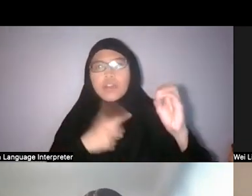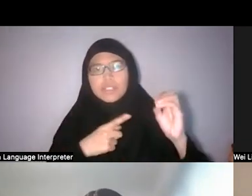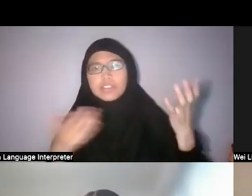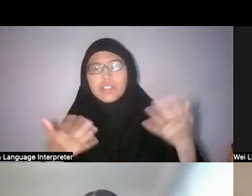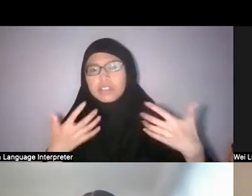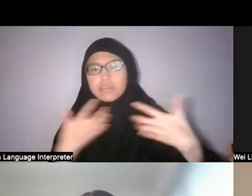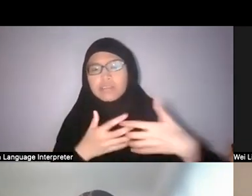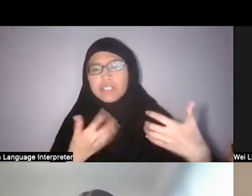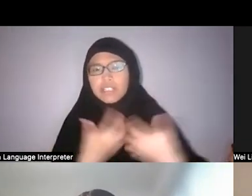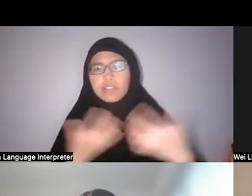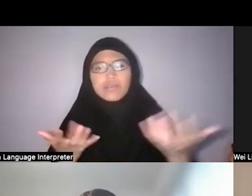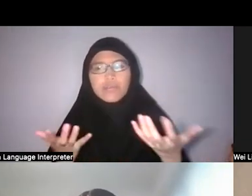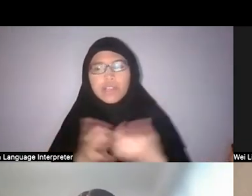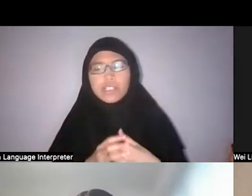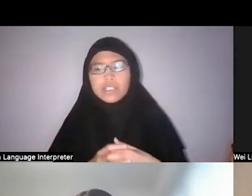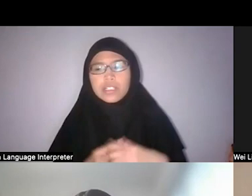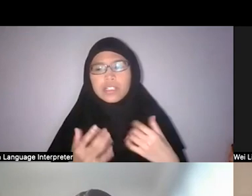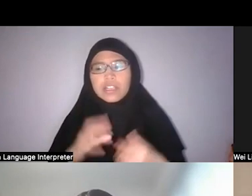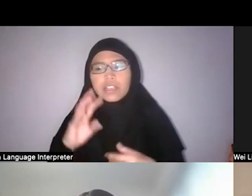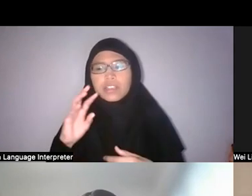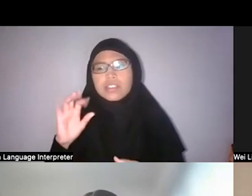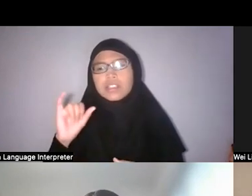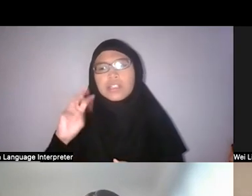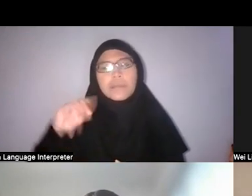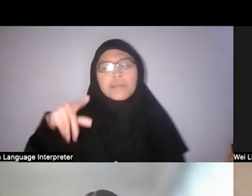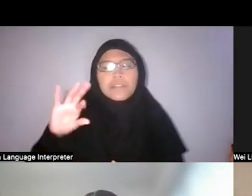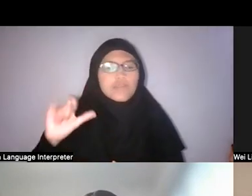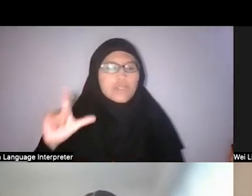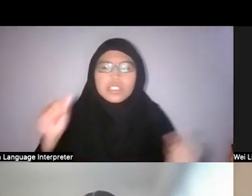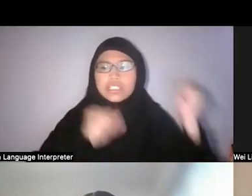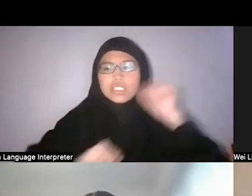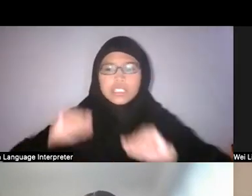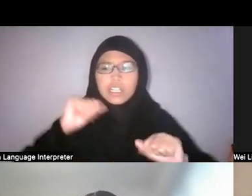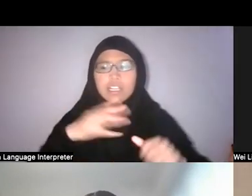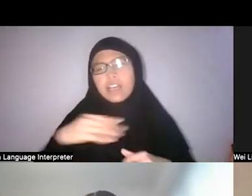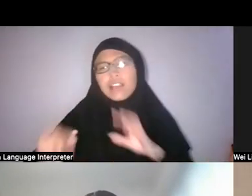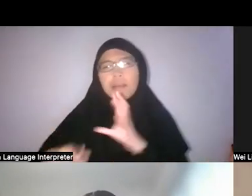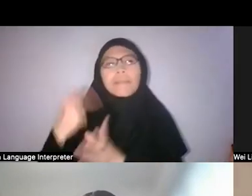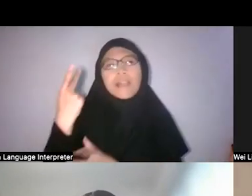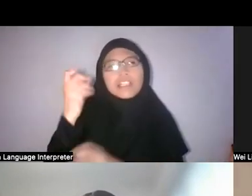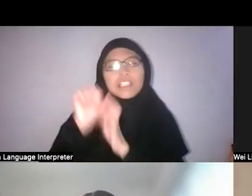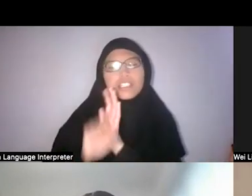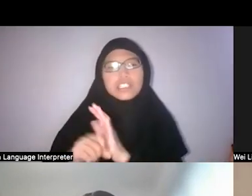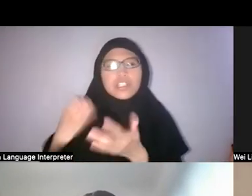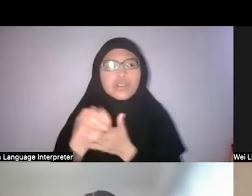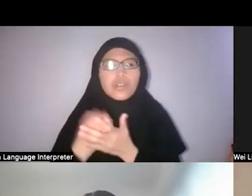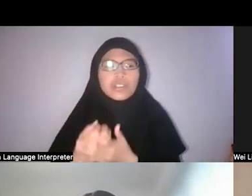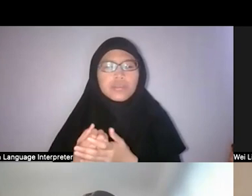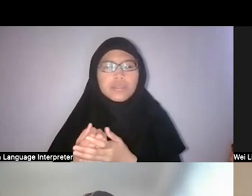really still imperial signs and the plantation economy is quite tied to that.